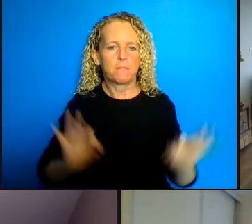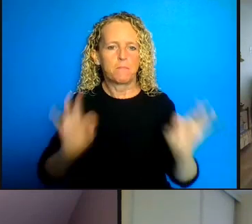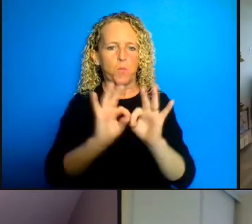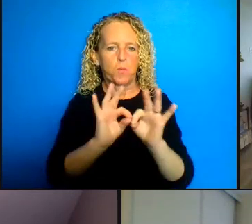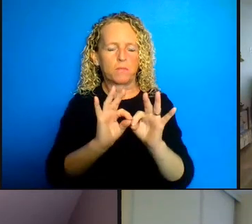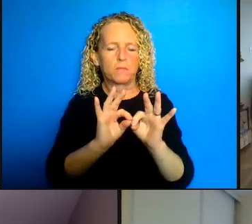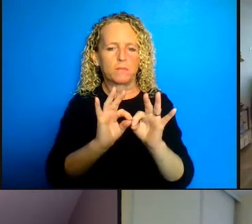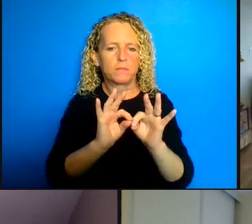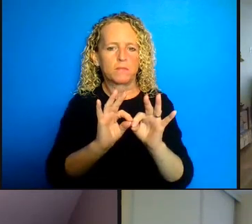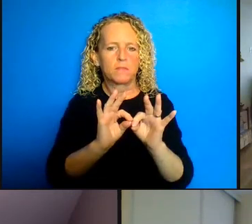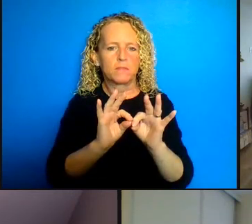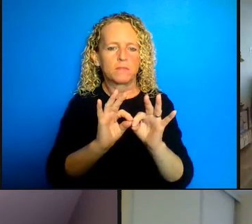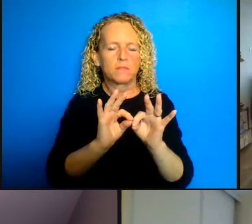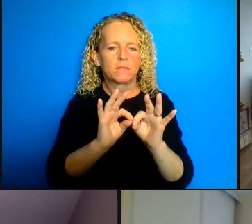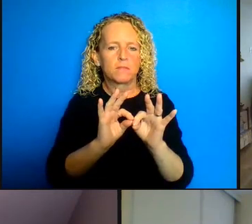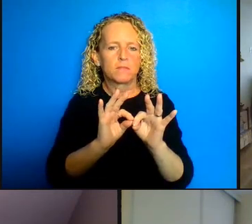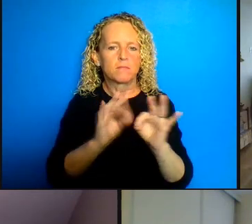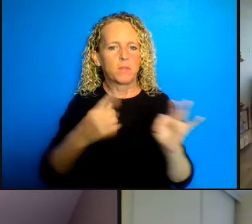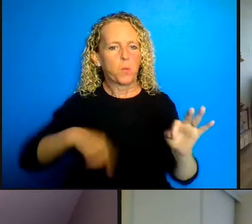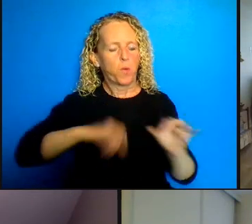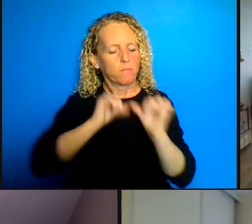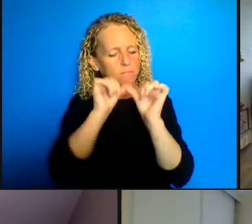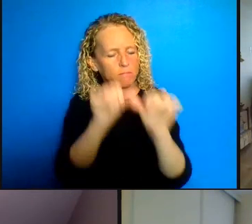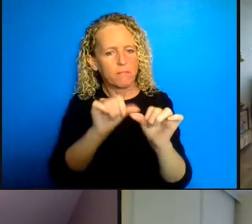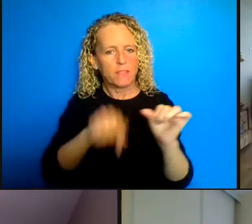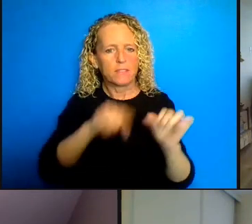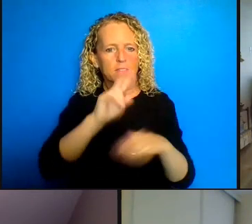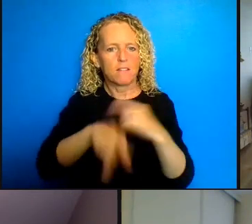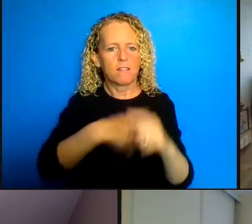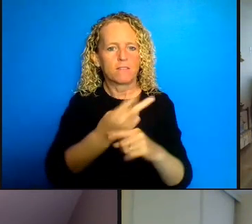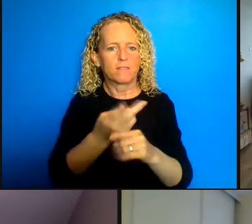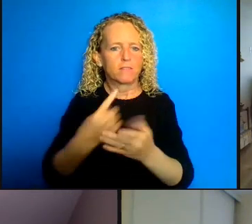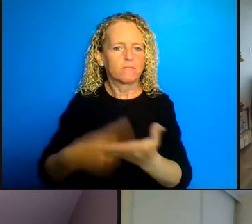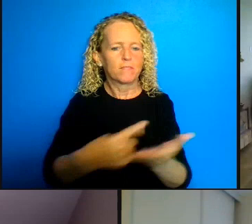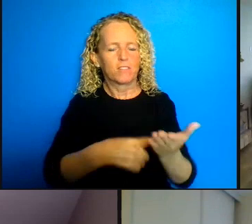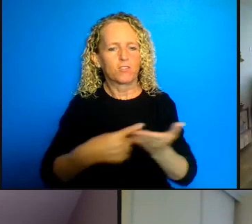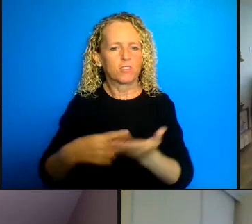continue these conversations we have to use the situation to continue to